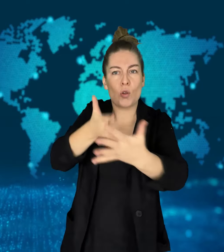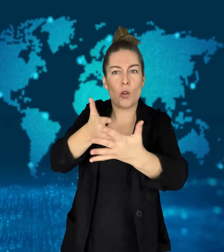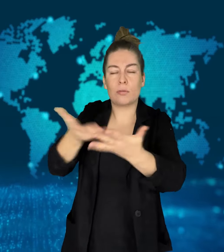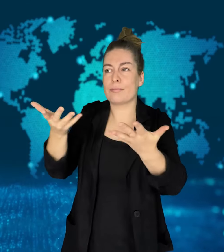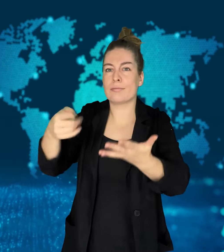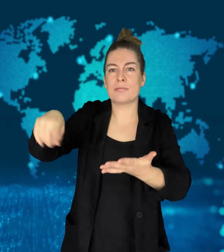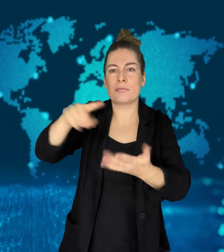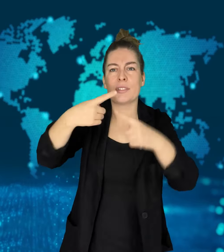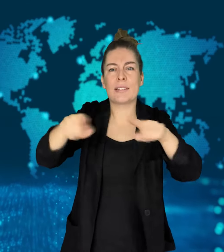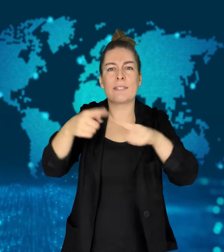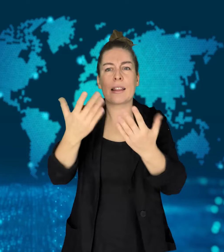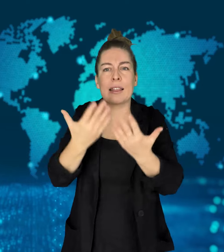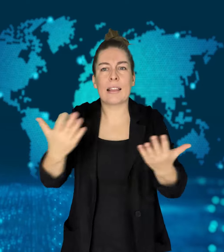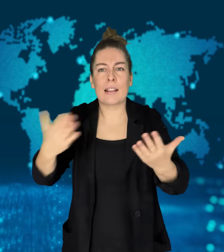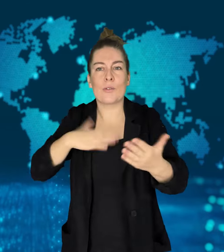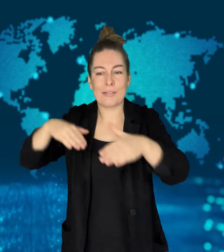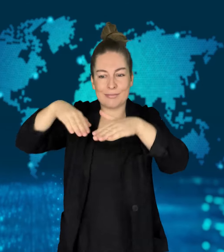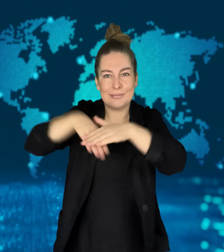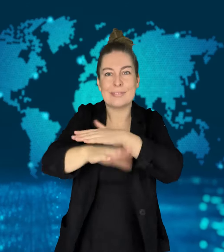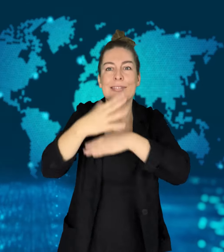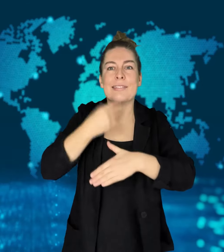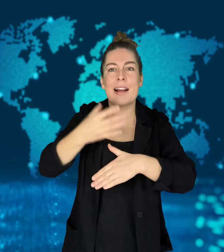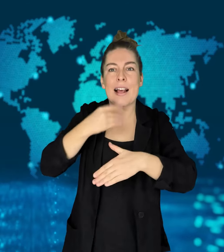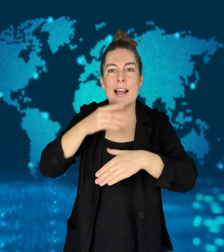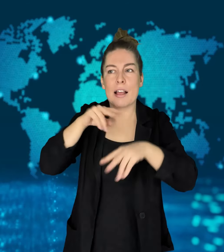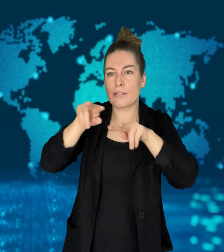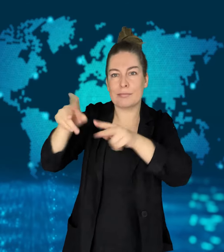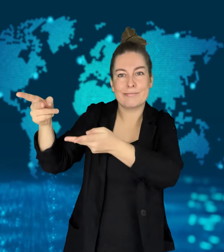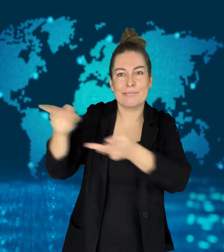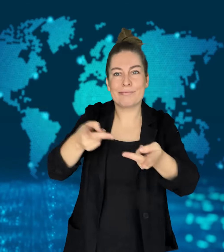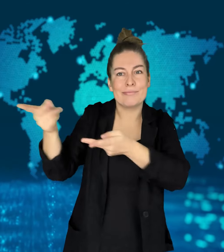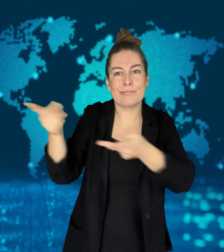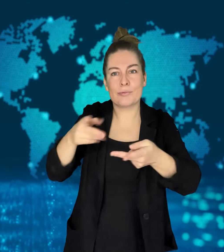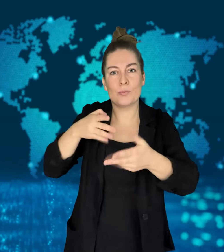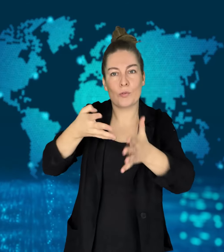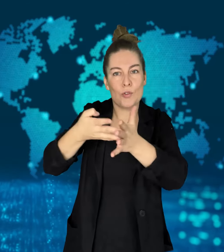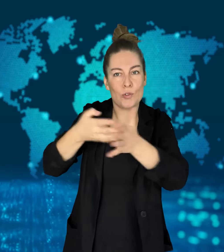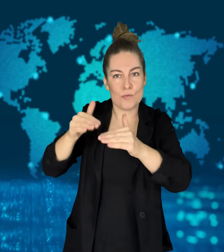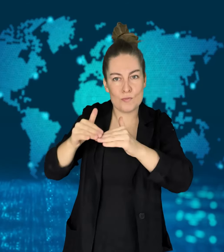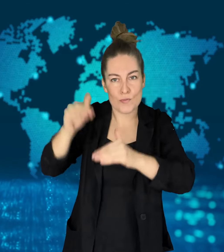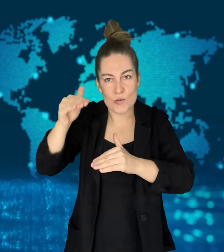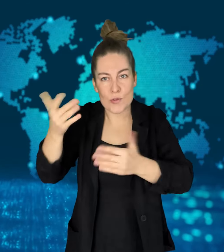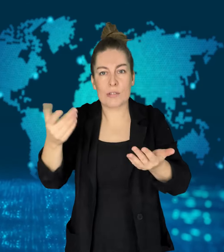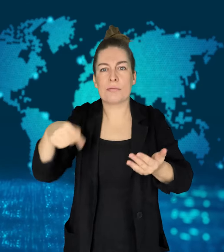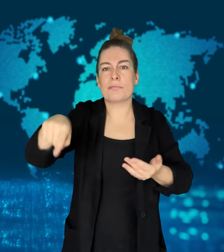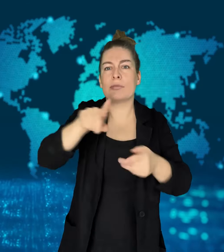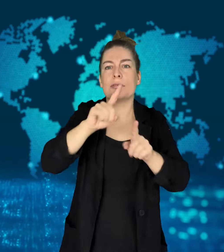Within the Israeli government, there have been suggestions of